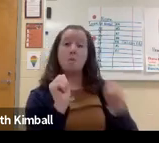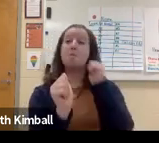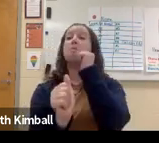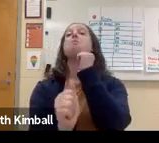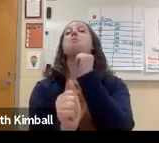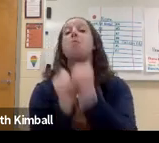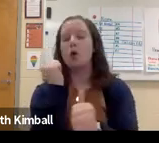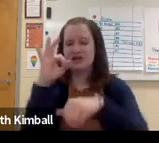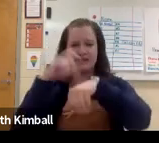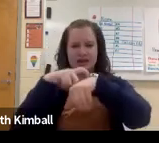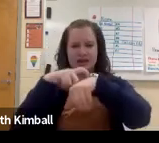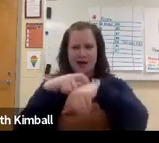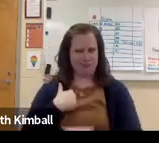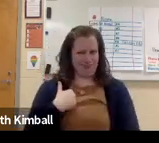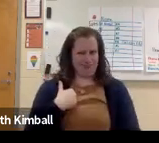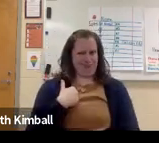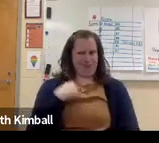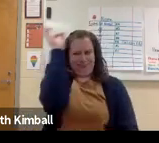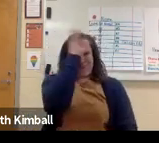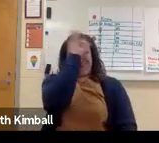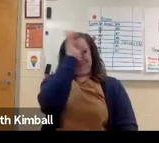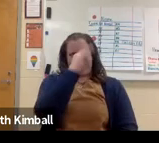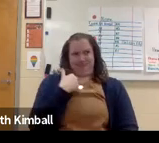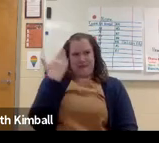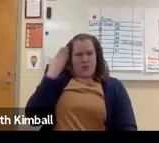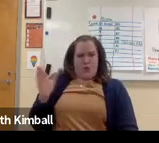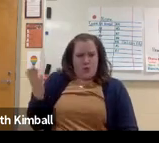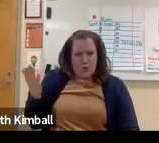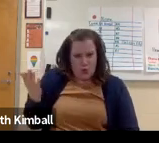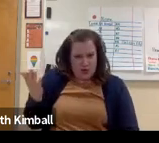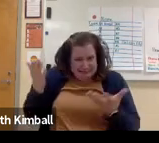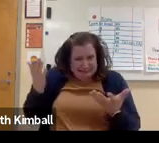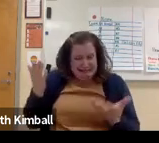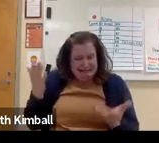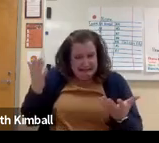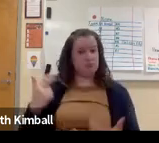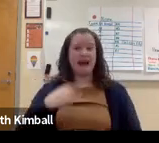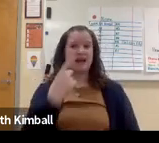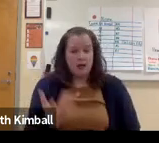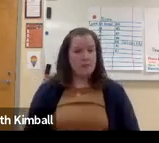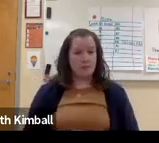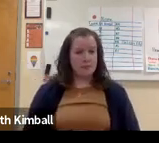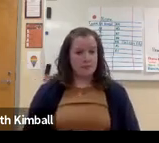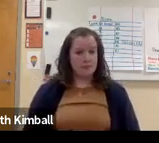and I may know the answer. But sometimes, I don't. A lot of times, I don't know the answer.